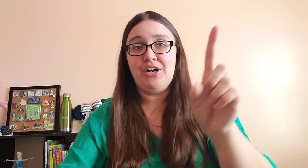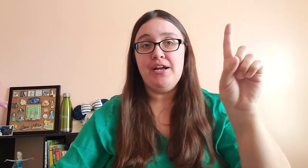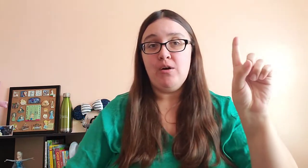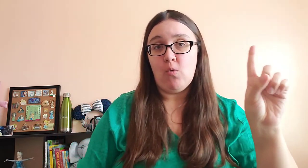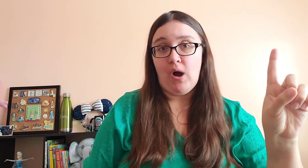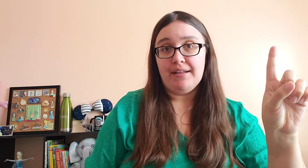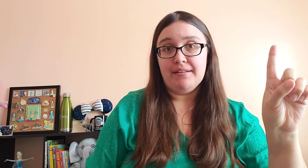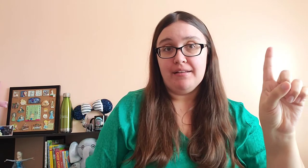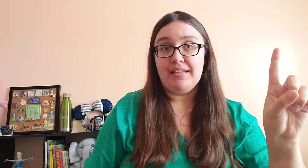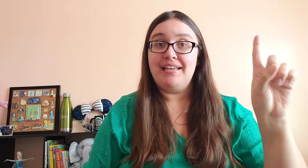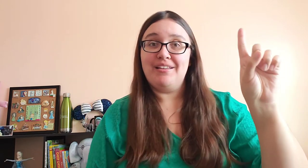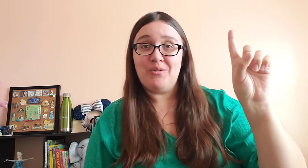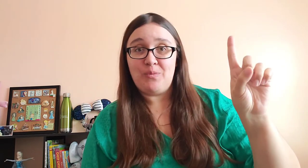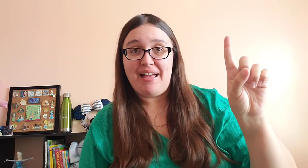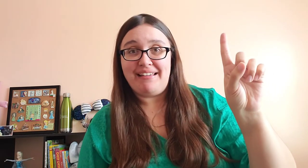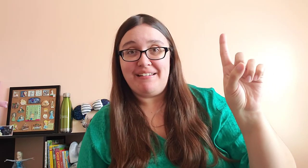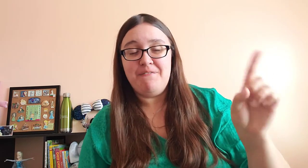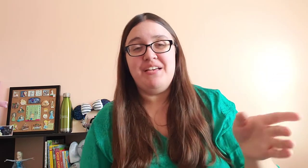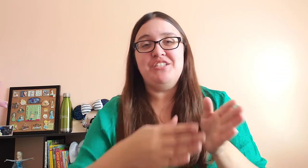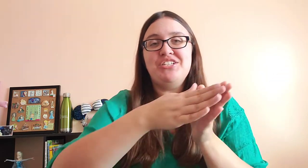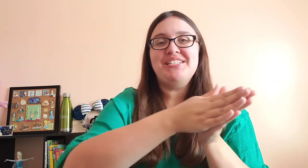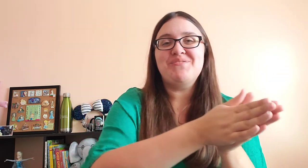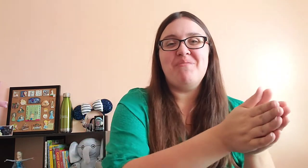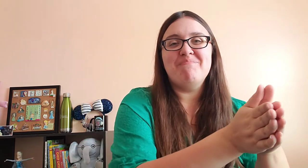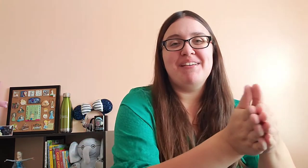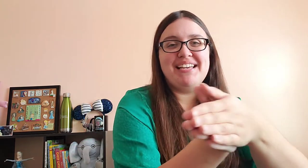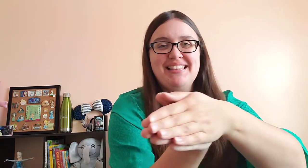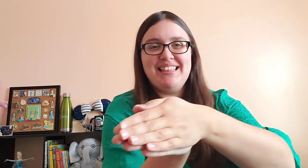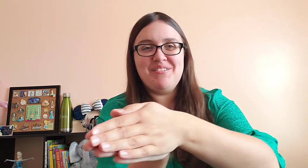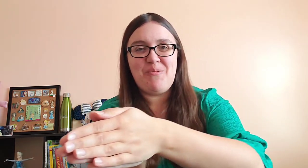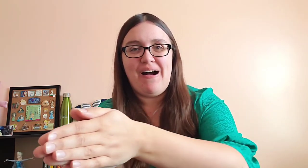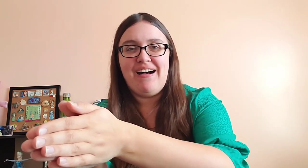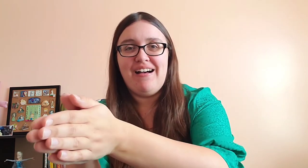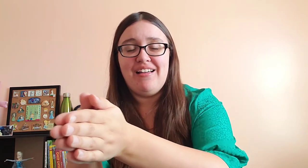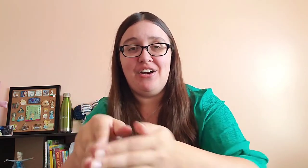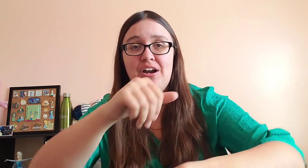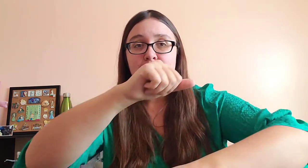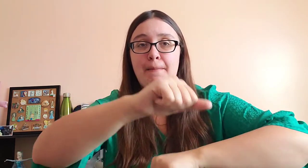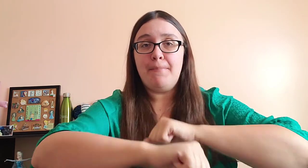One little bed fish swimming in the water.